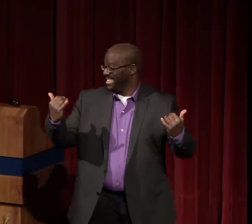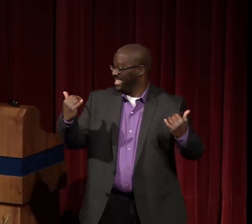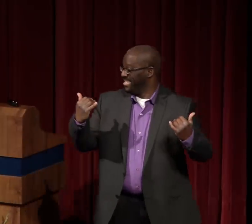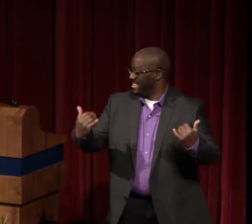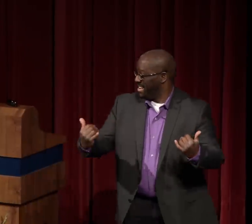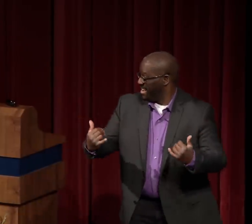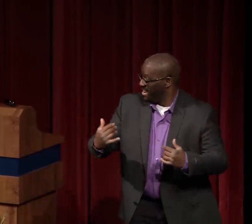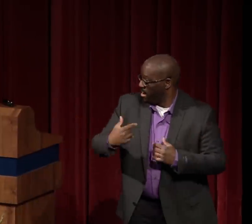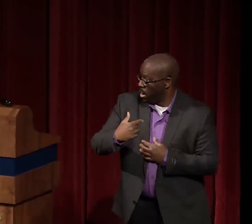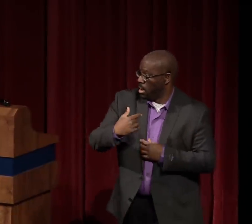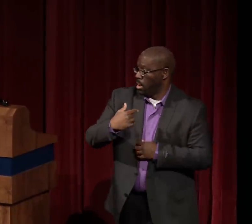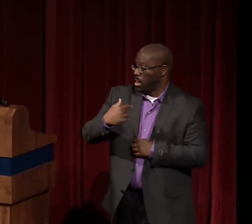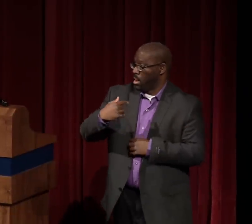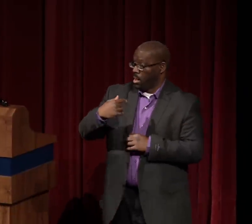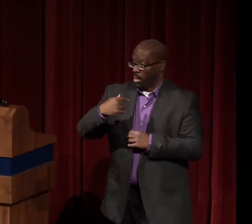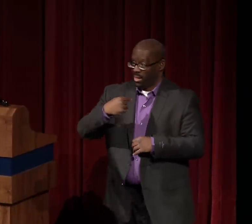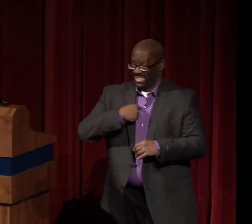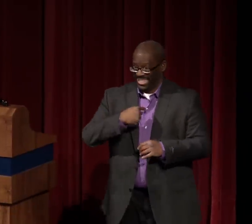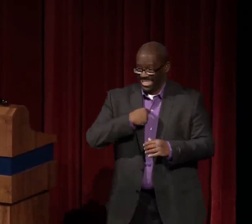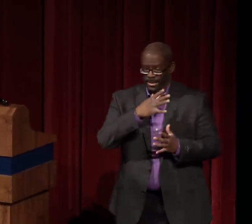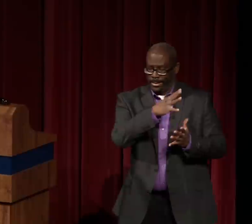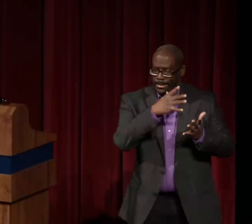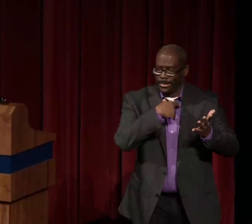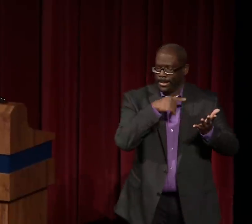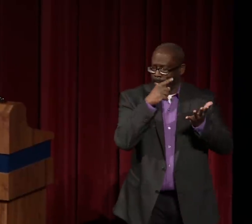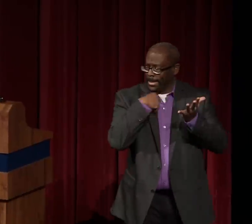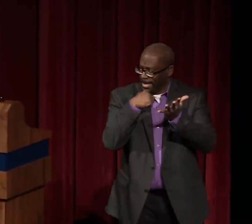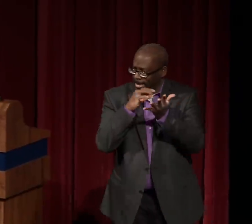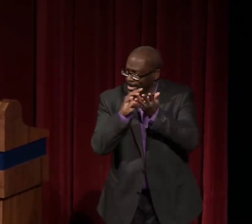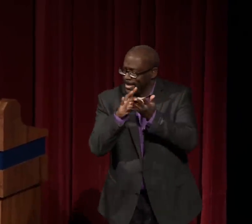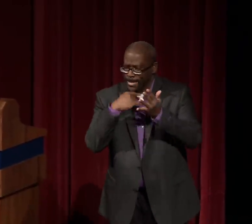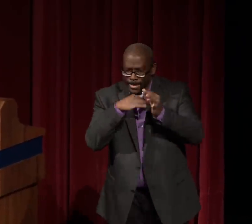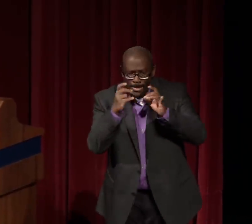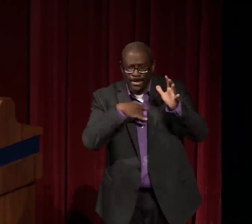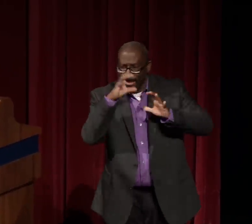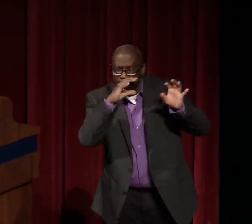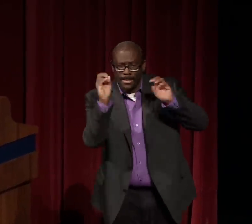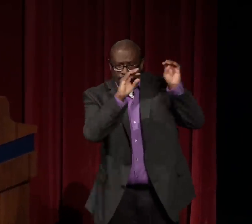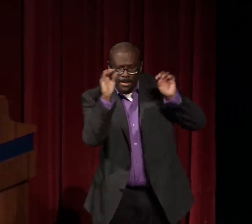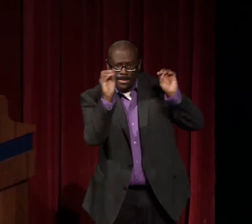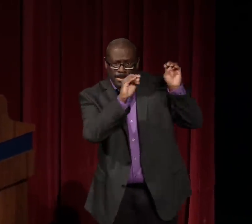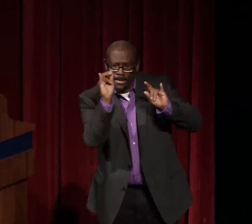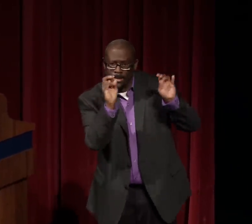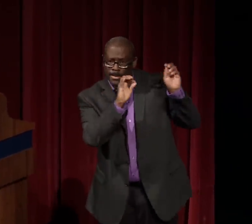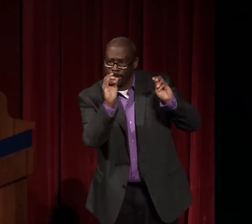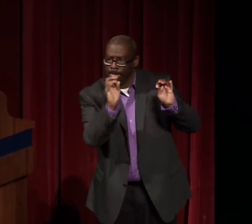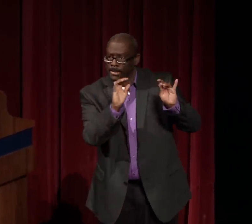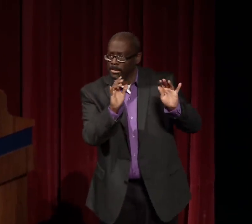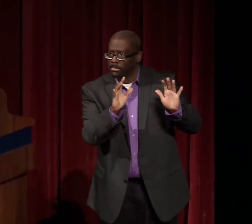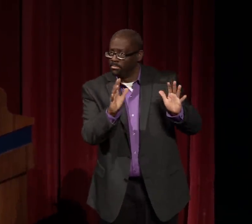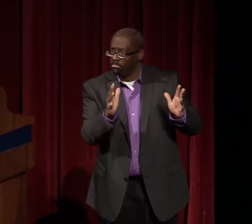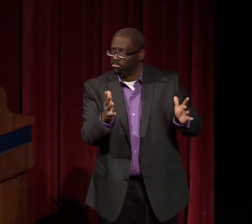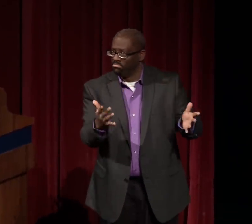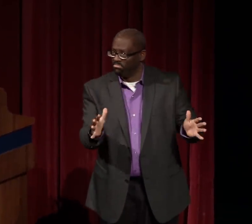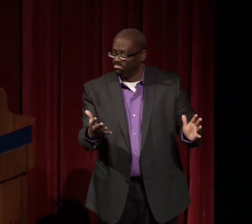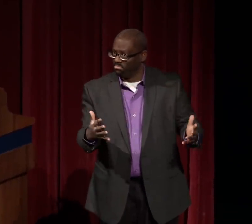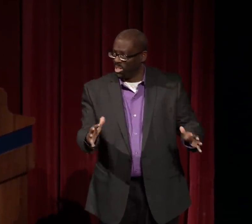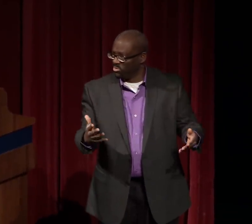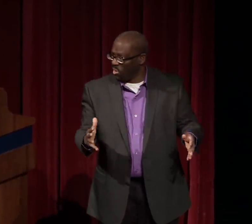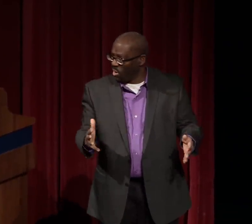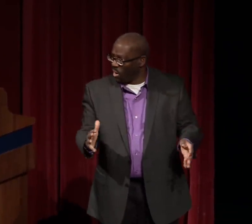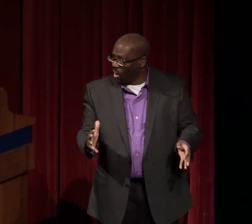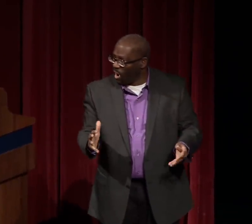I did a very comprehensive survey.